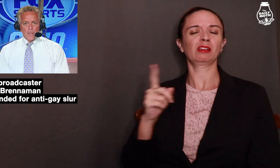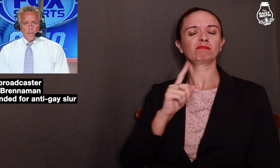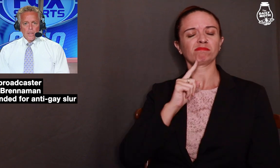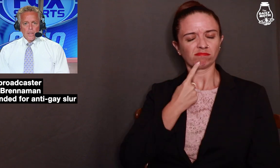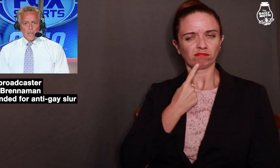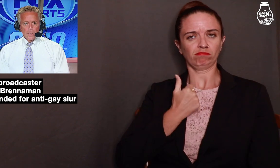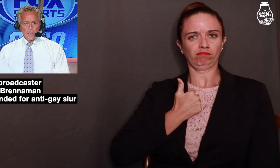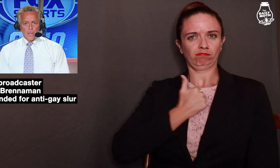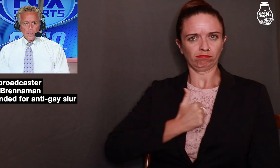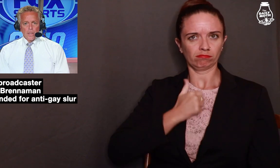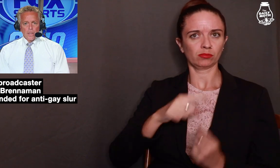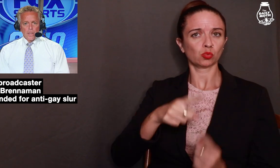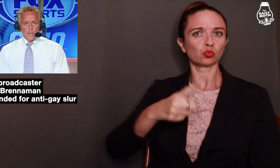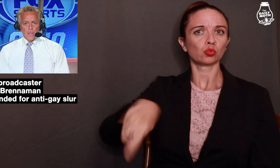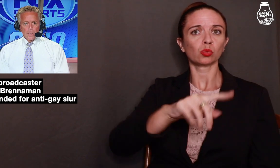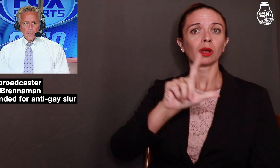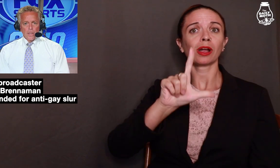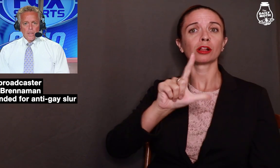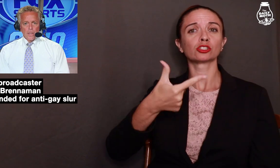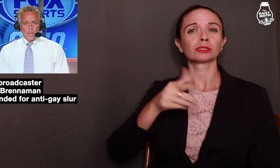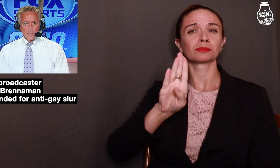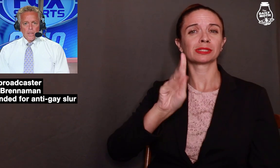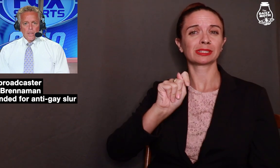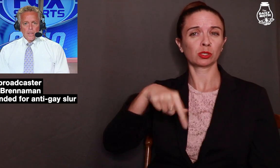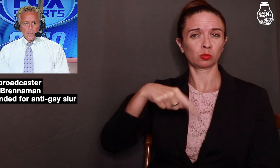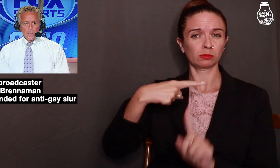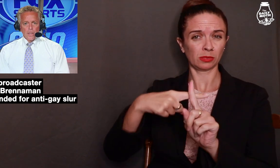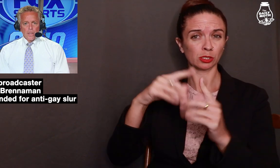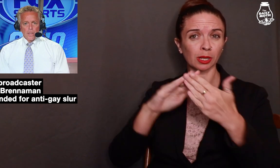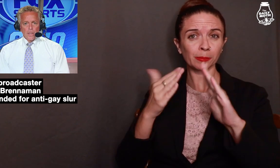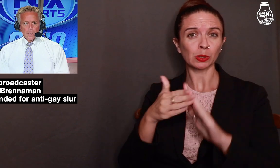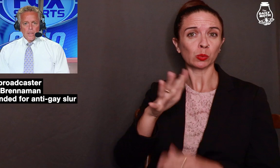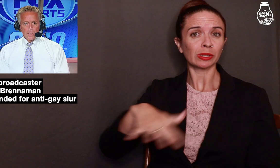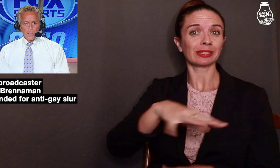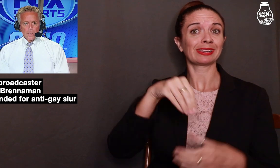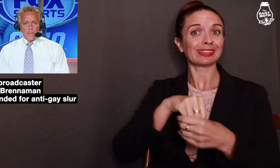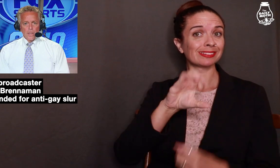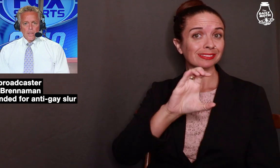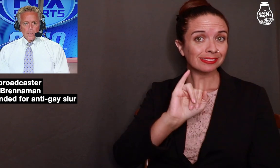send their sincerest apology to the LGBTQ+ community in